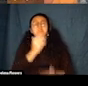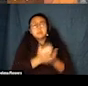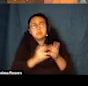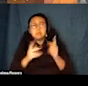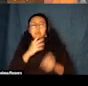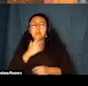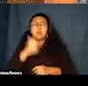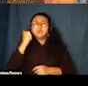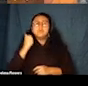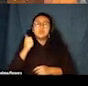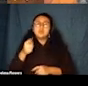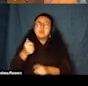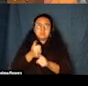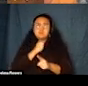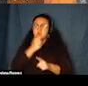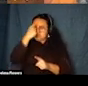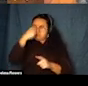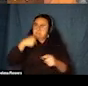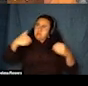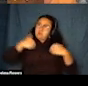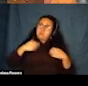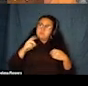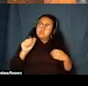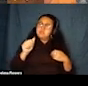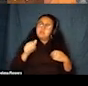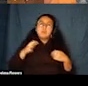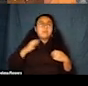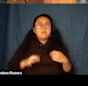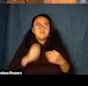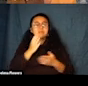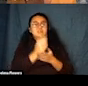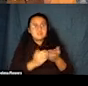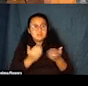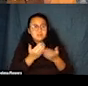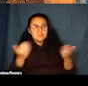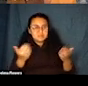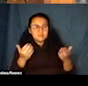greatly benefit from some of the features that we bring, thinking about a more accessible film festival,